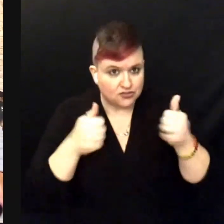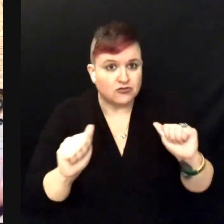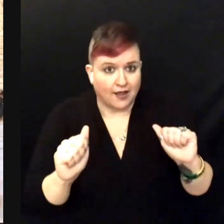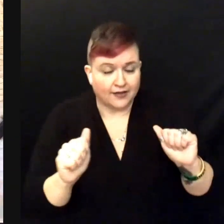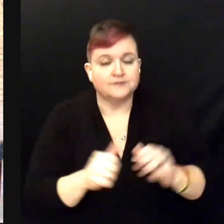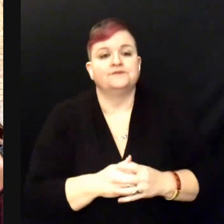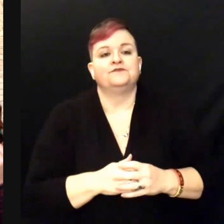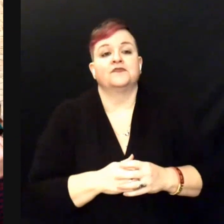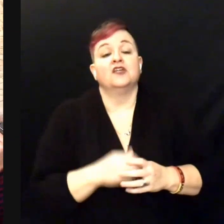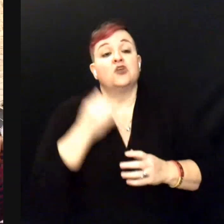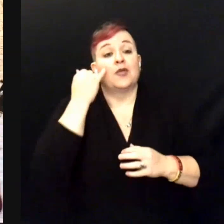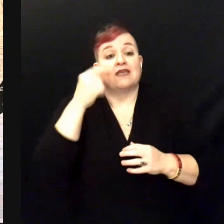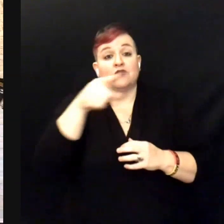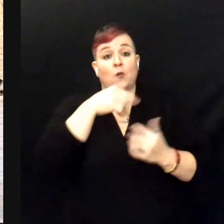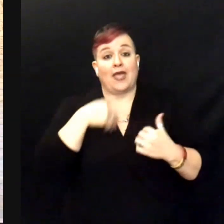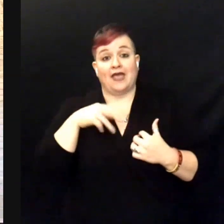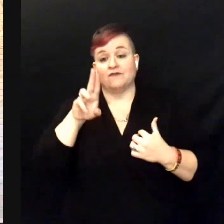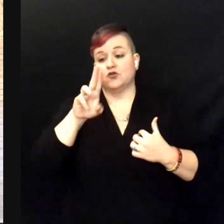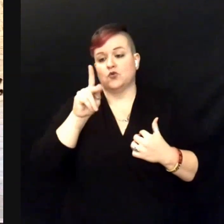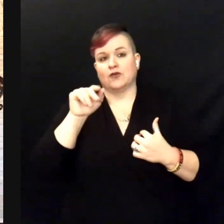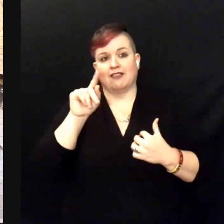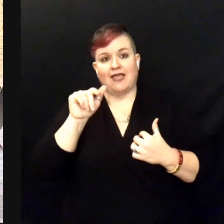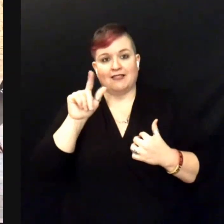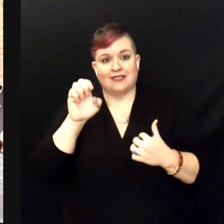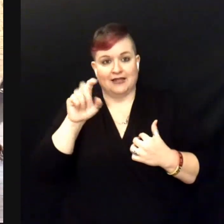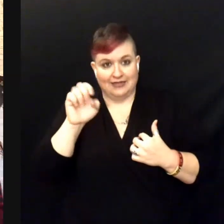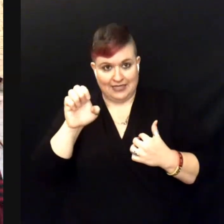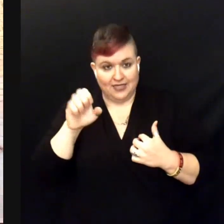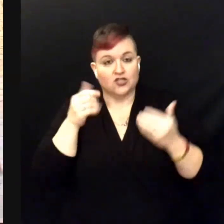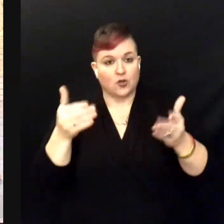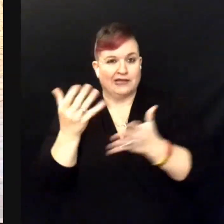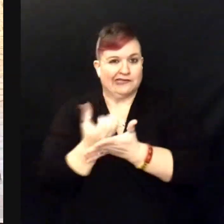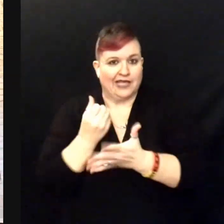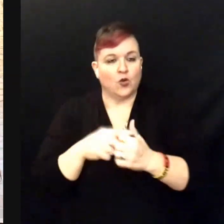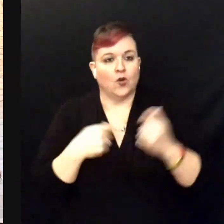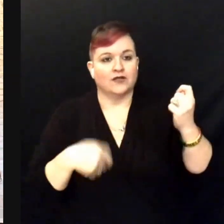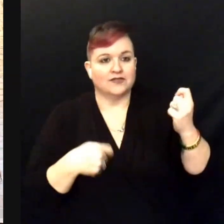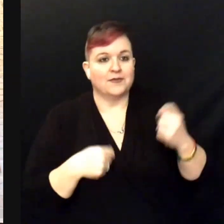So if you have a ukulele or an instrument, go ahead and grab it, I'll wait.